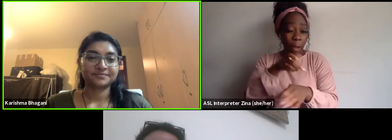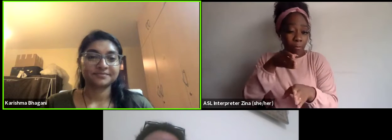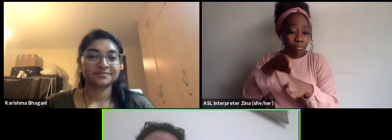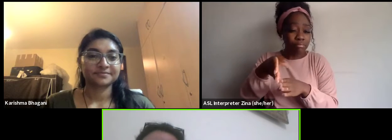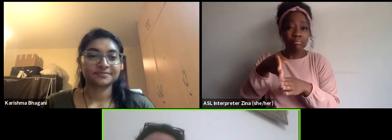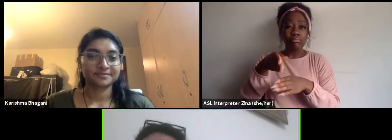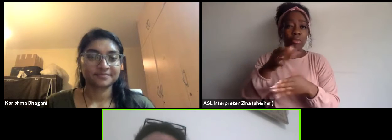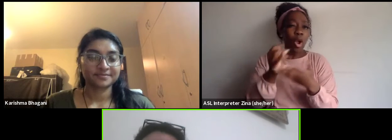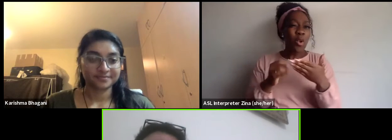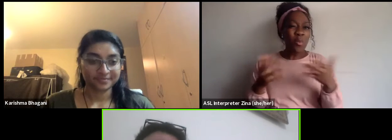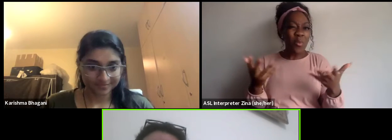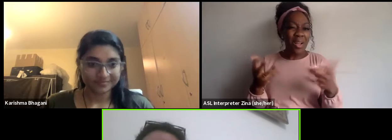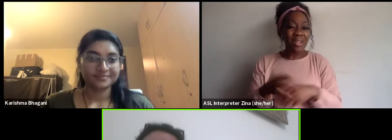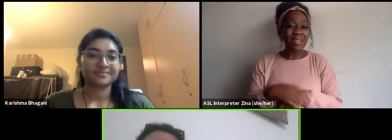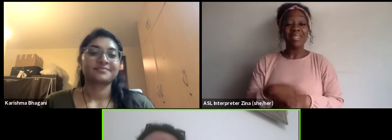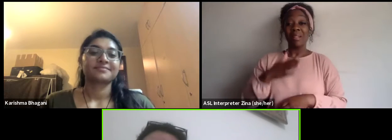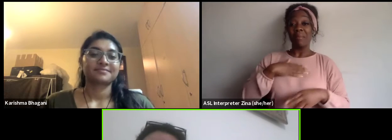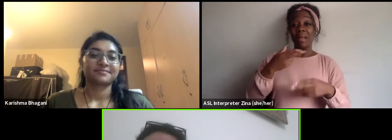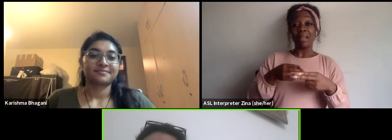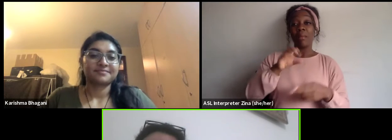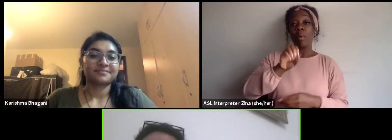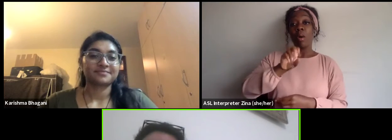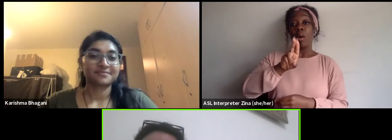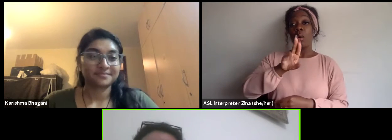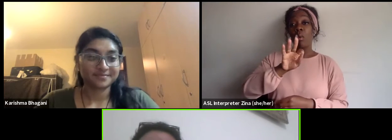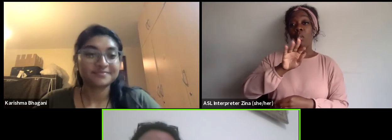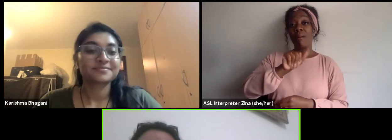My name is Ouafa Belgacem, I am based in Tunisia now.